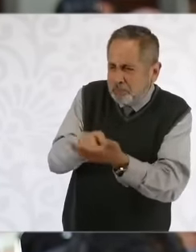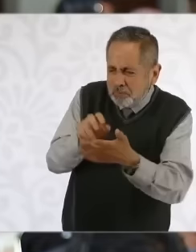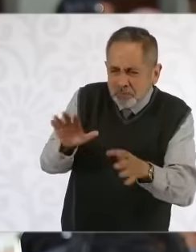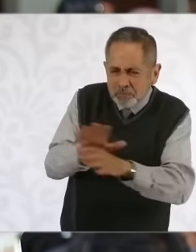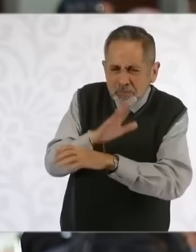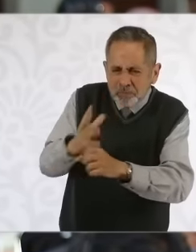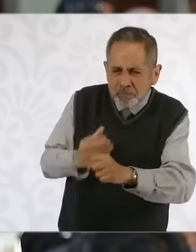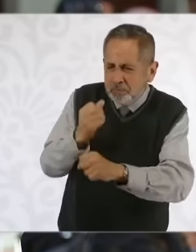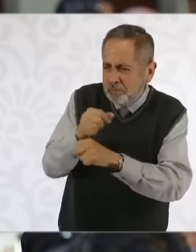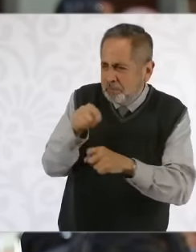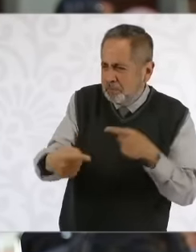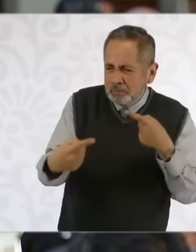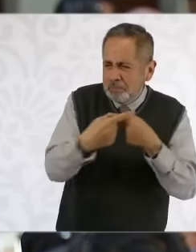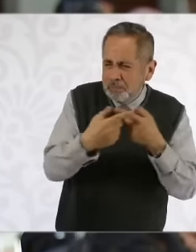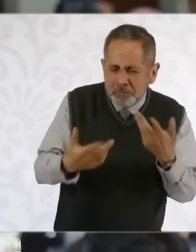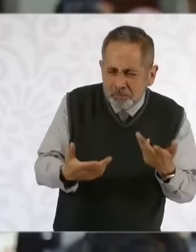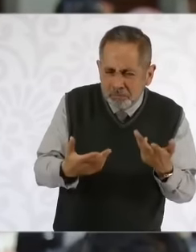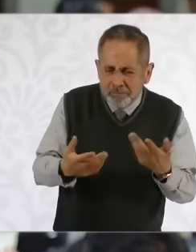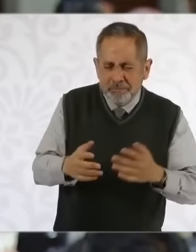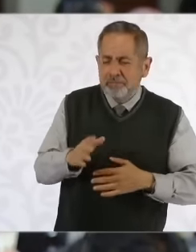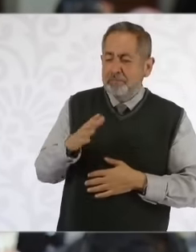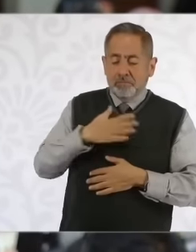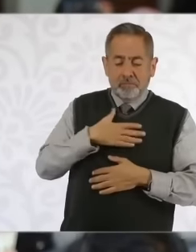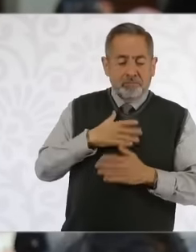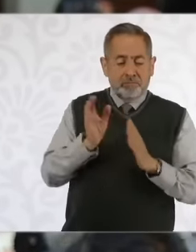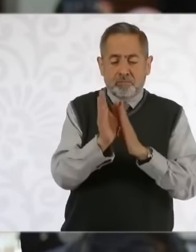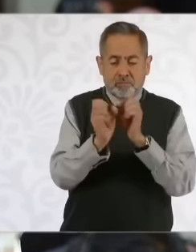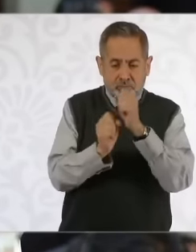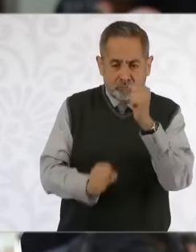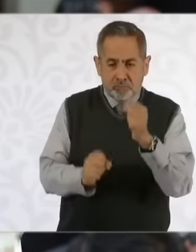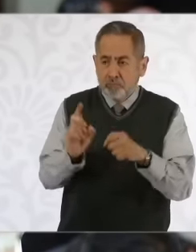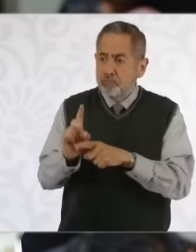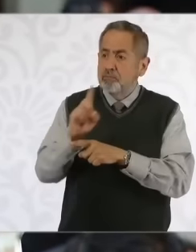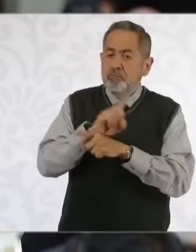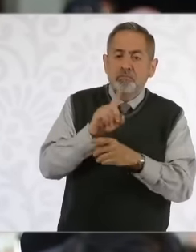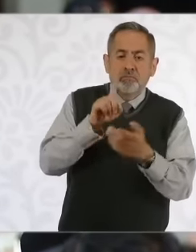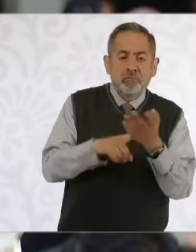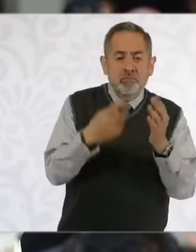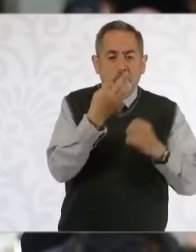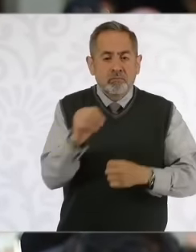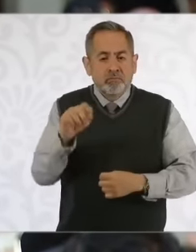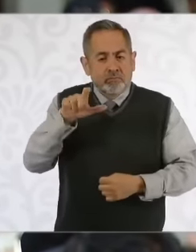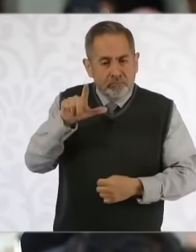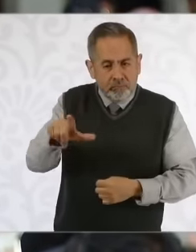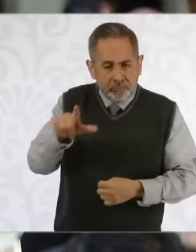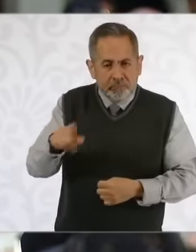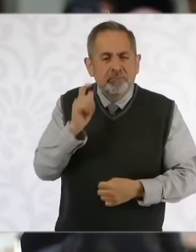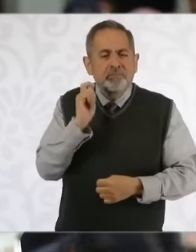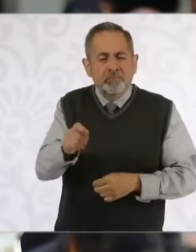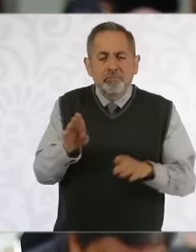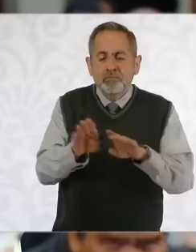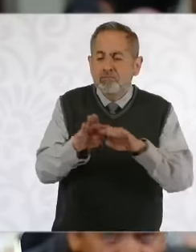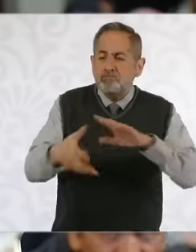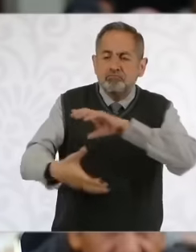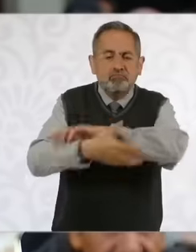unconstitutional reform our Constitution in force since 1917 is the product of a Federal pact that